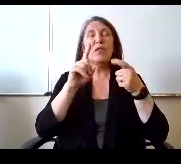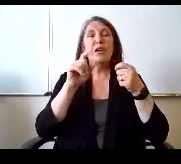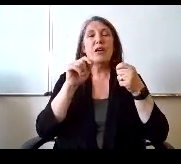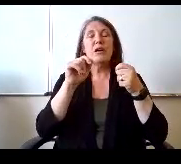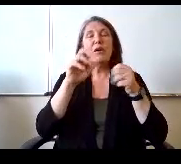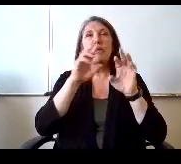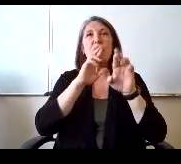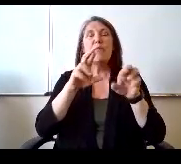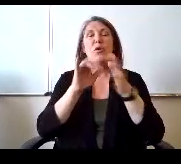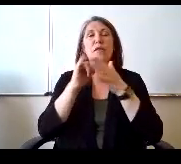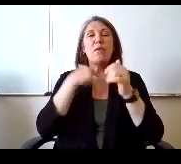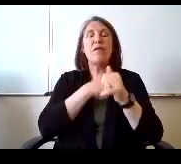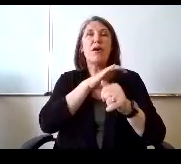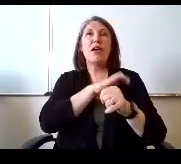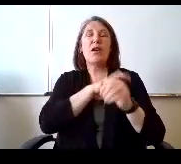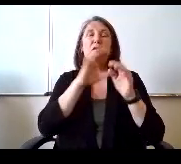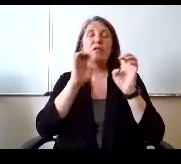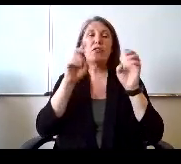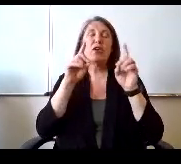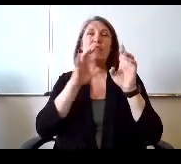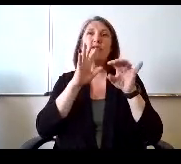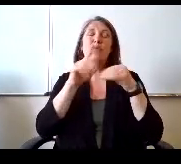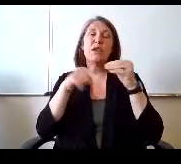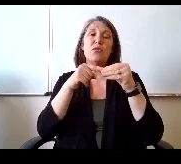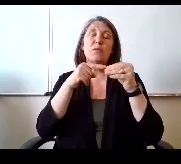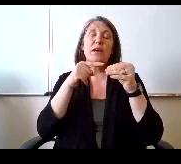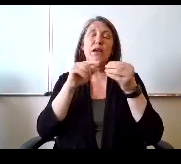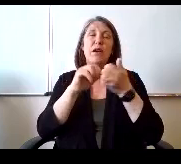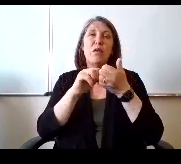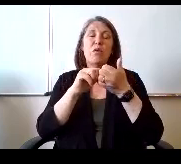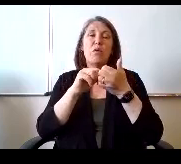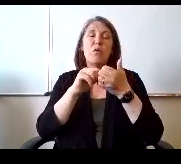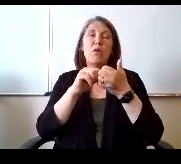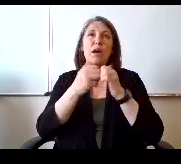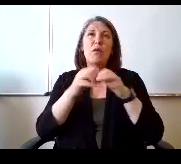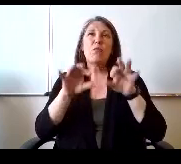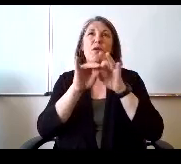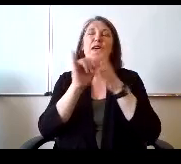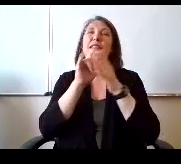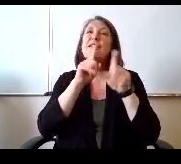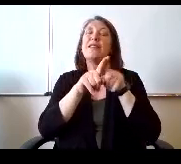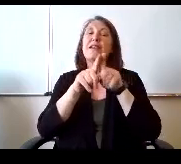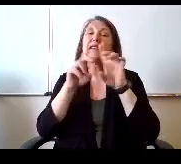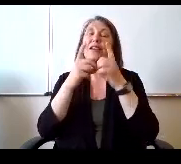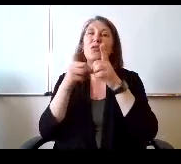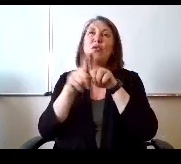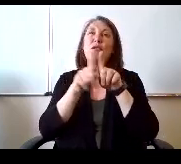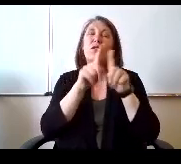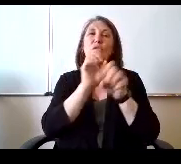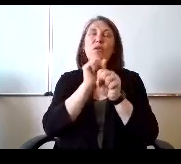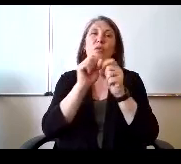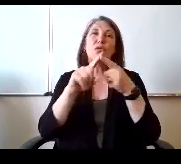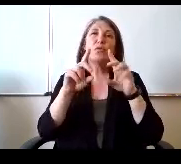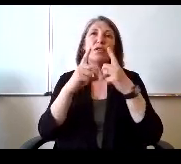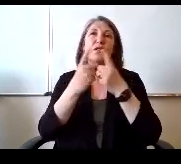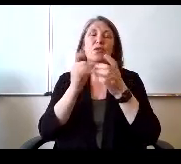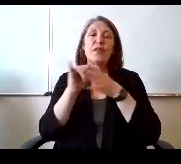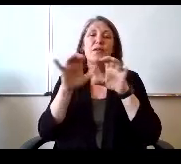character education and speaks to how important that is to us as a district. And I think it also speaks to the work that the district is doing with